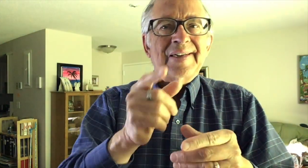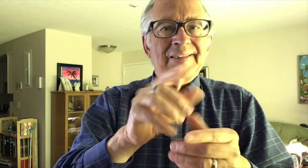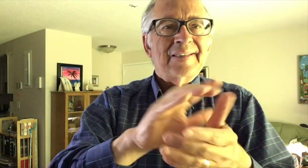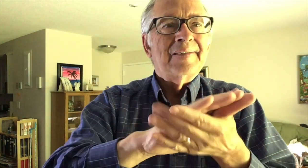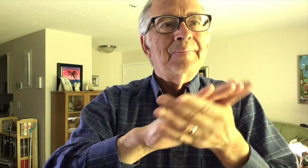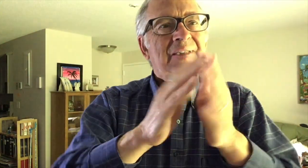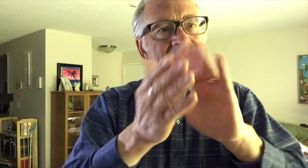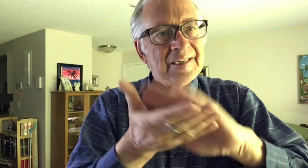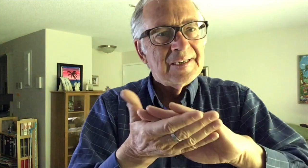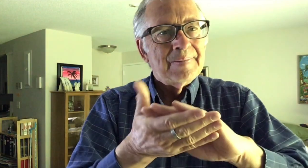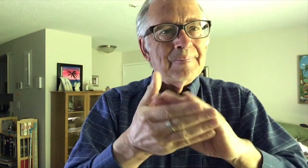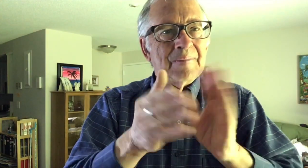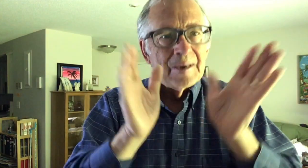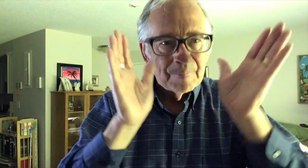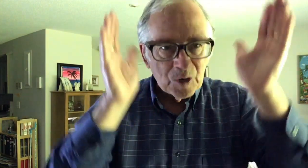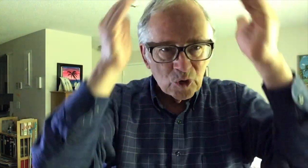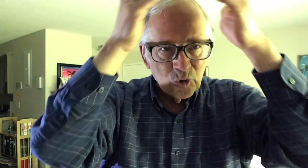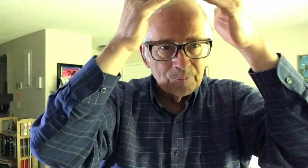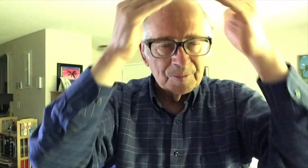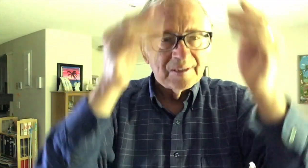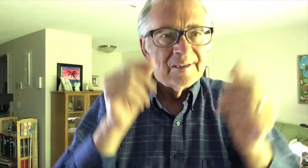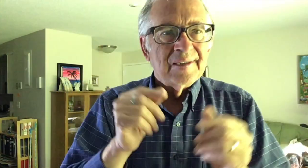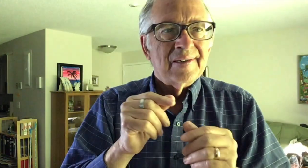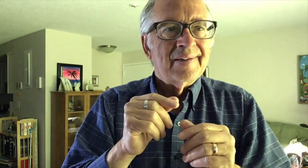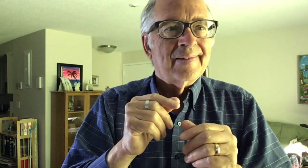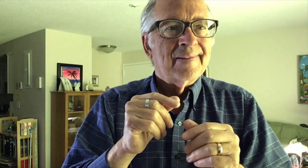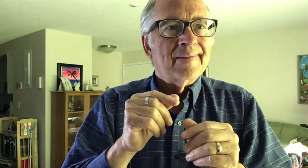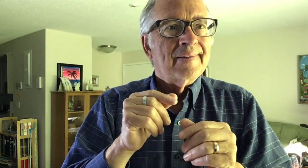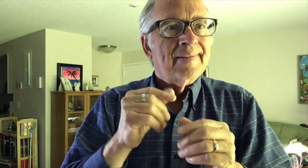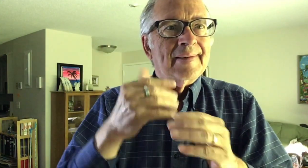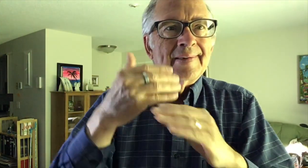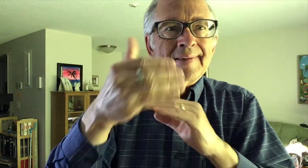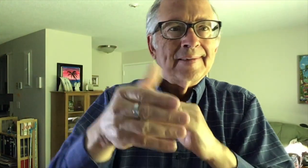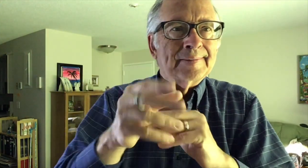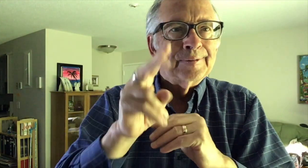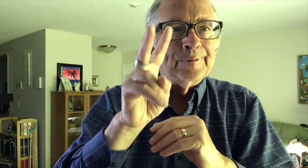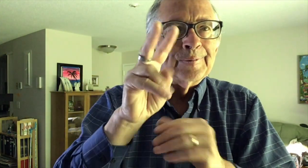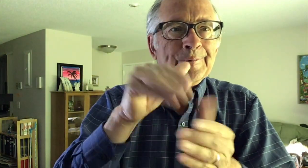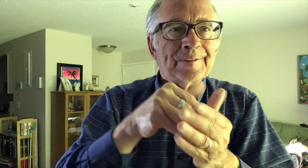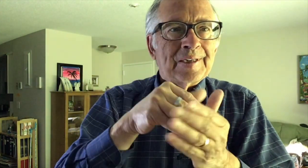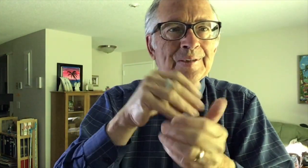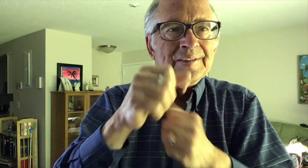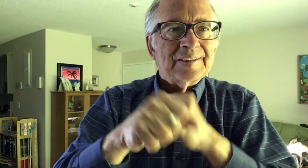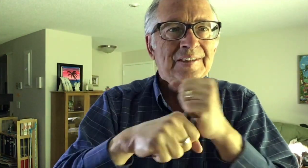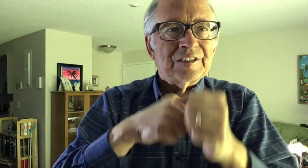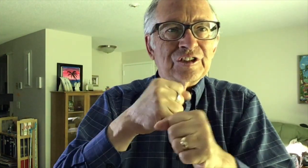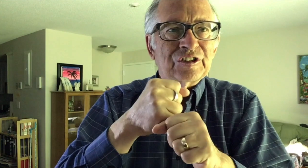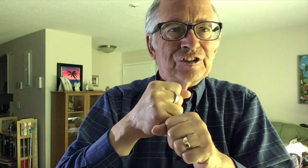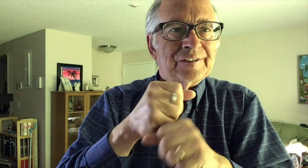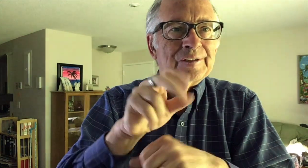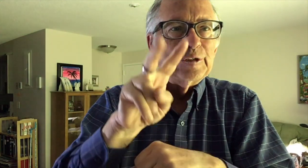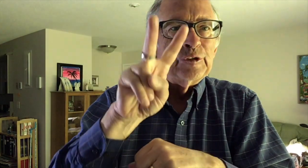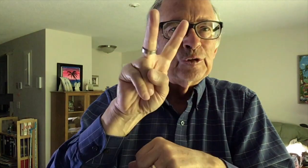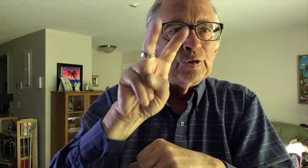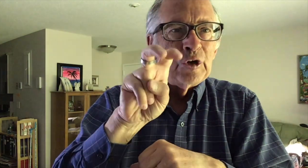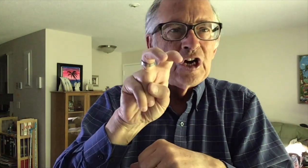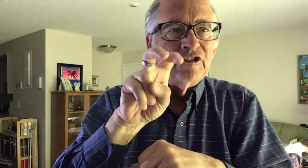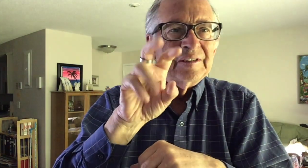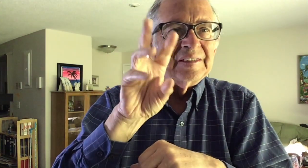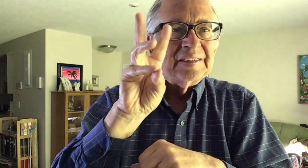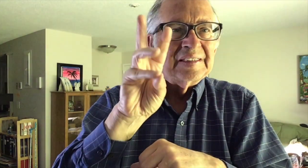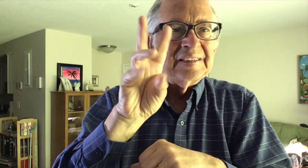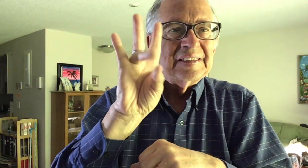the first Christian leader - that is, to become the first Pope. And then for the